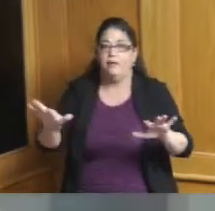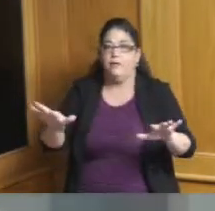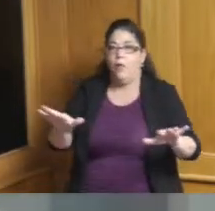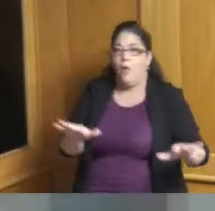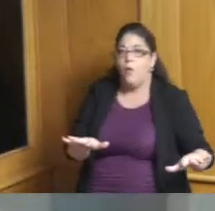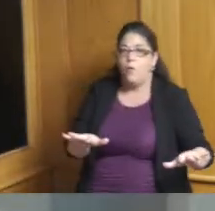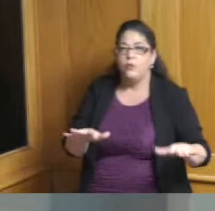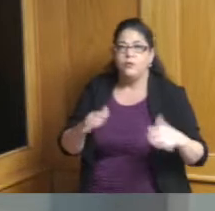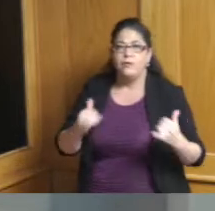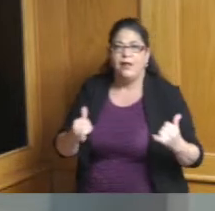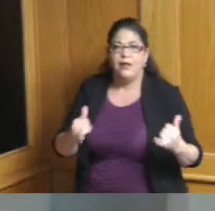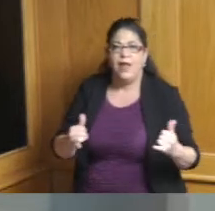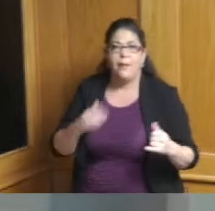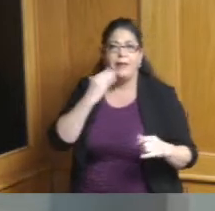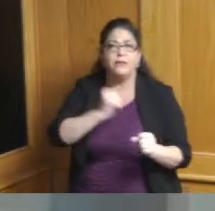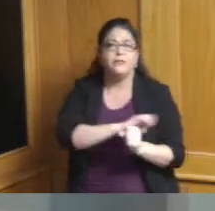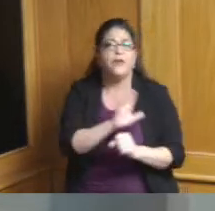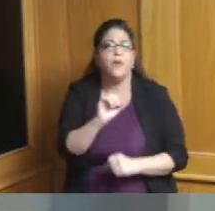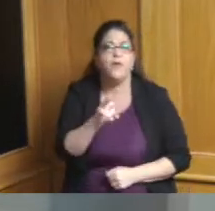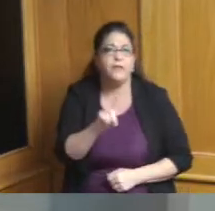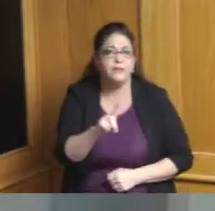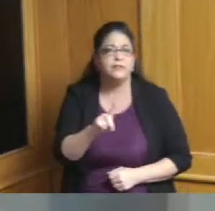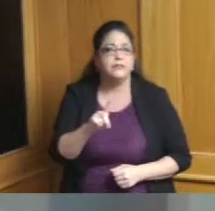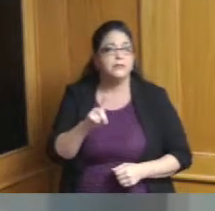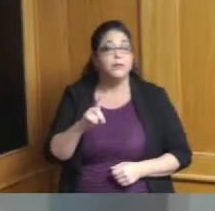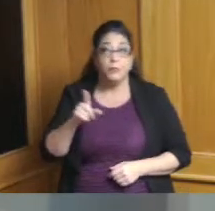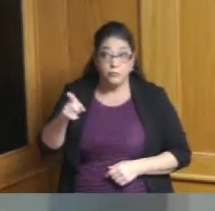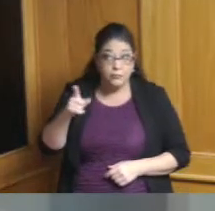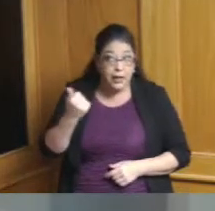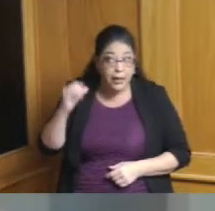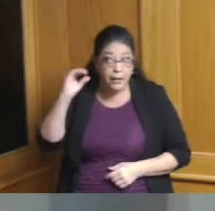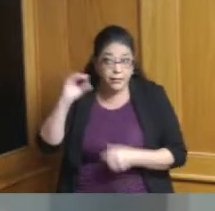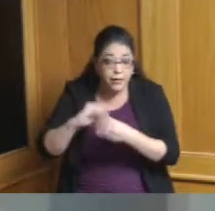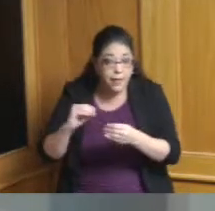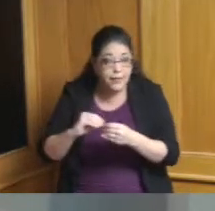has changed as it relates to your recommendations we'd be happy to do that thank you so much